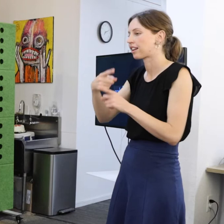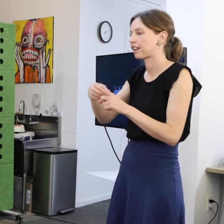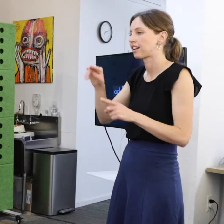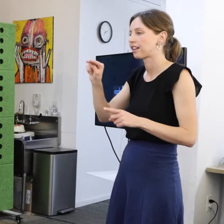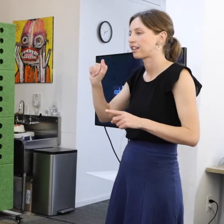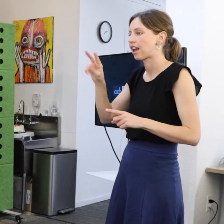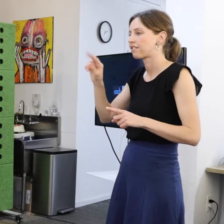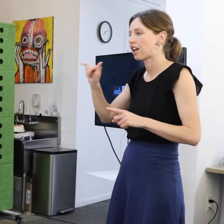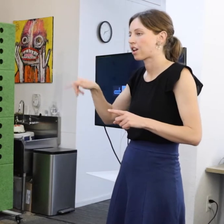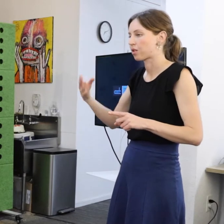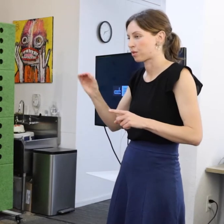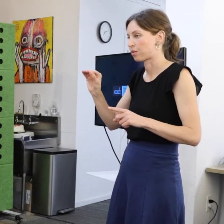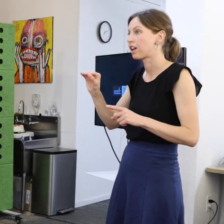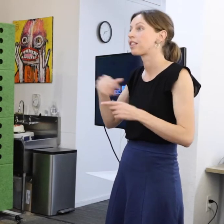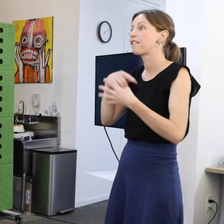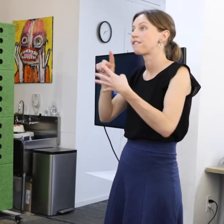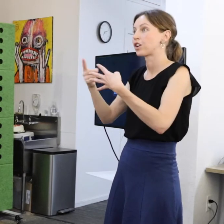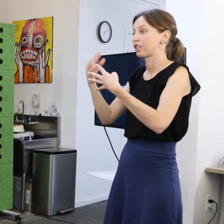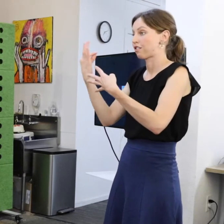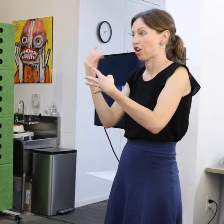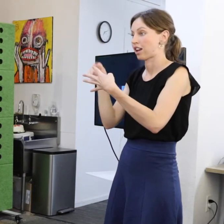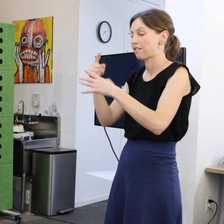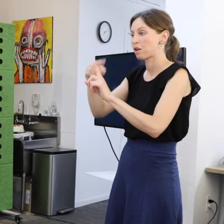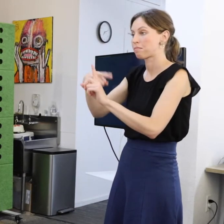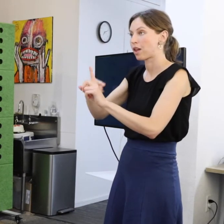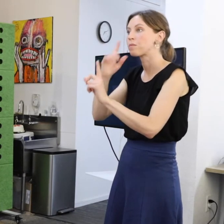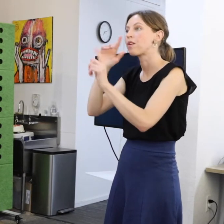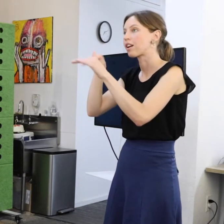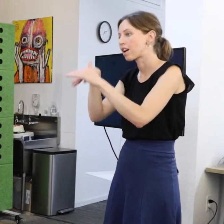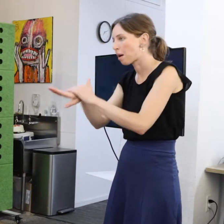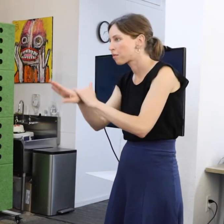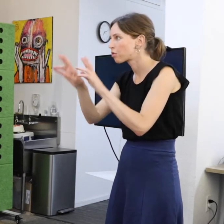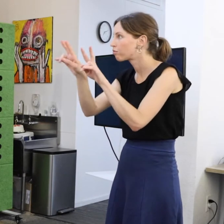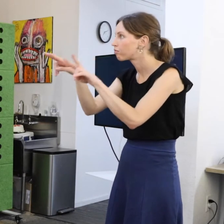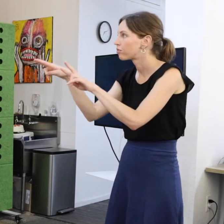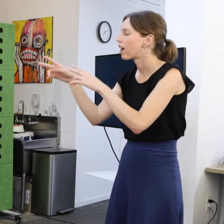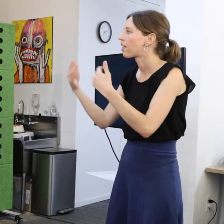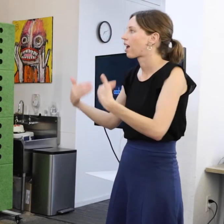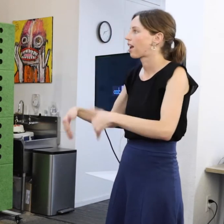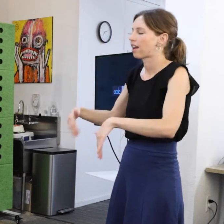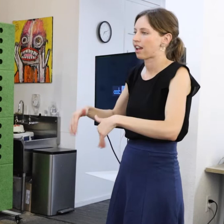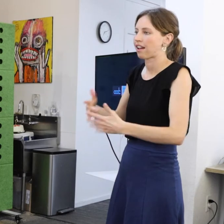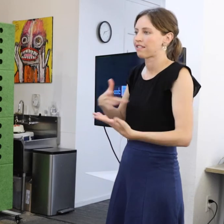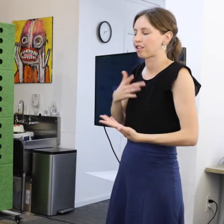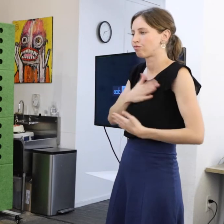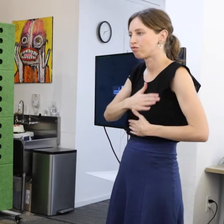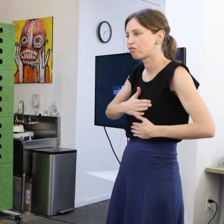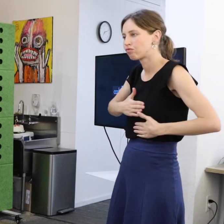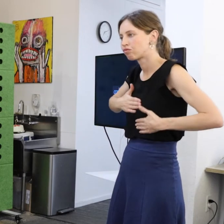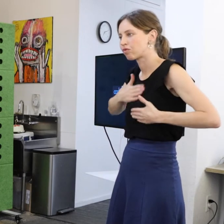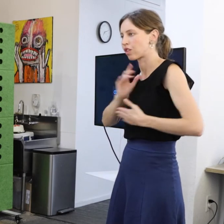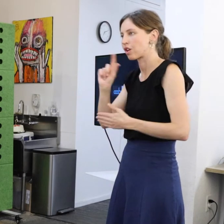hundreds of people will come through that door. To be amazed and entertained by the quality of the expression